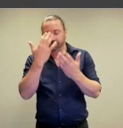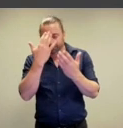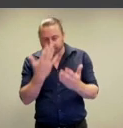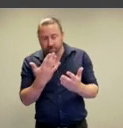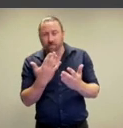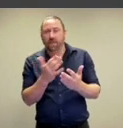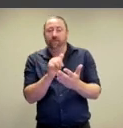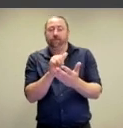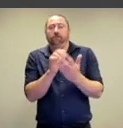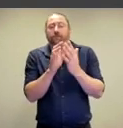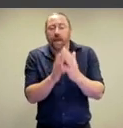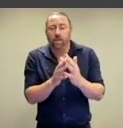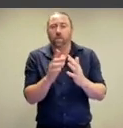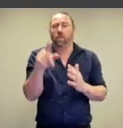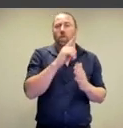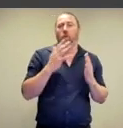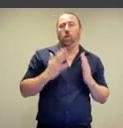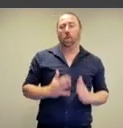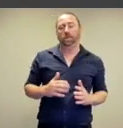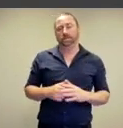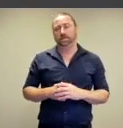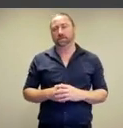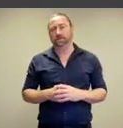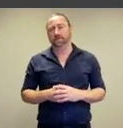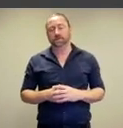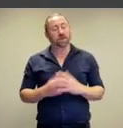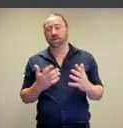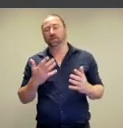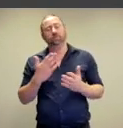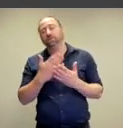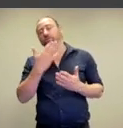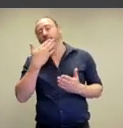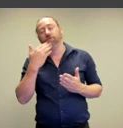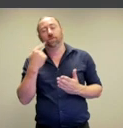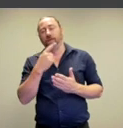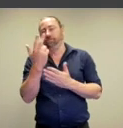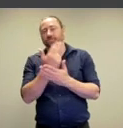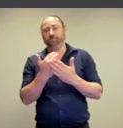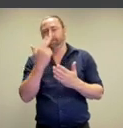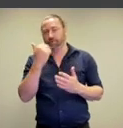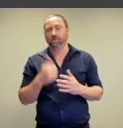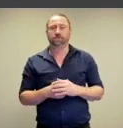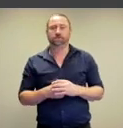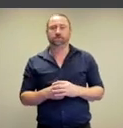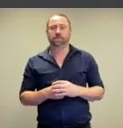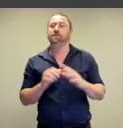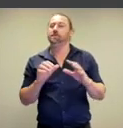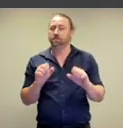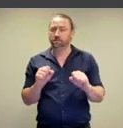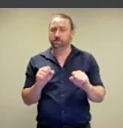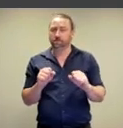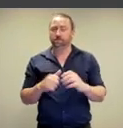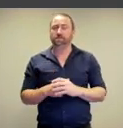honor and respect humankind.